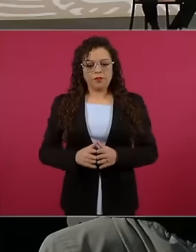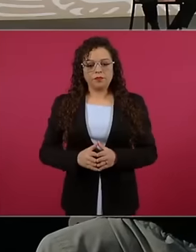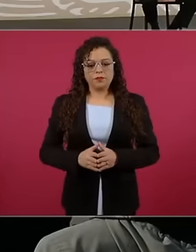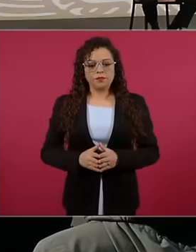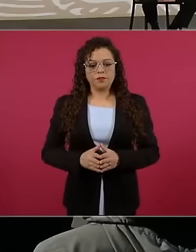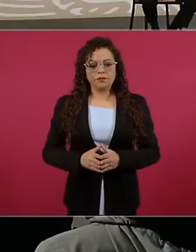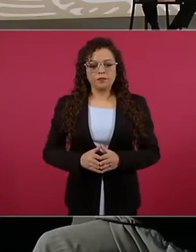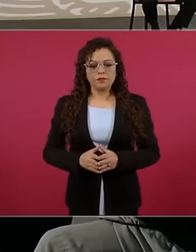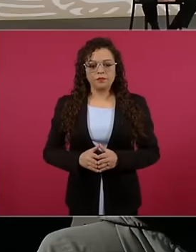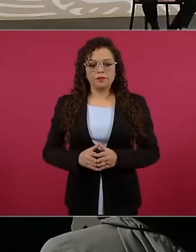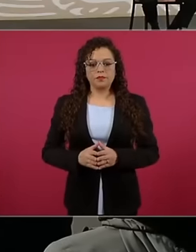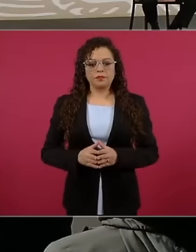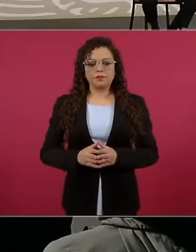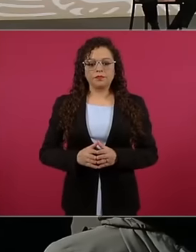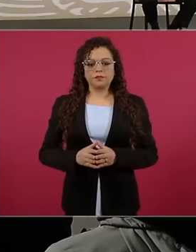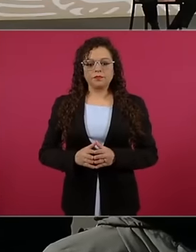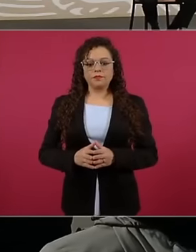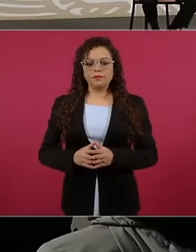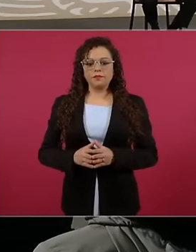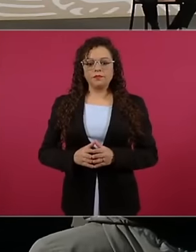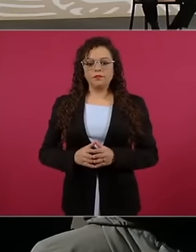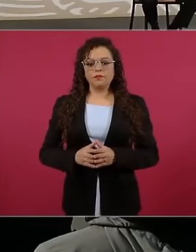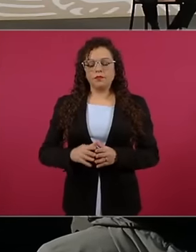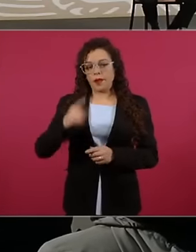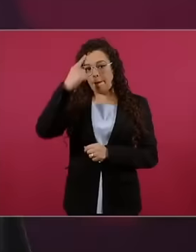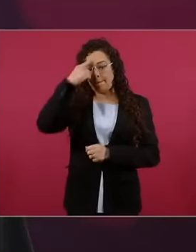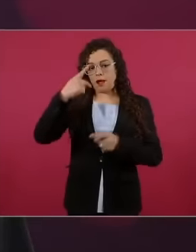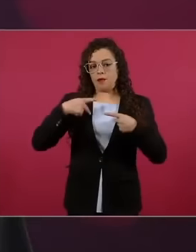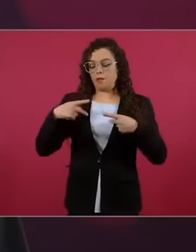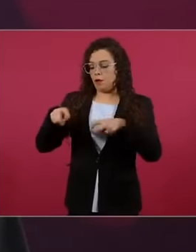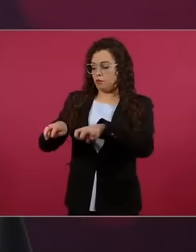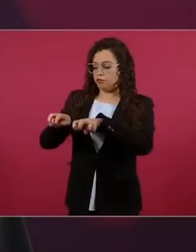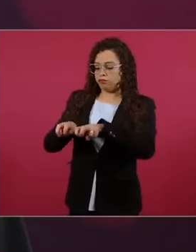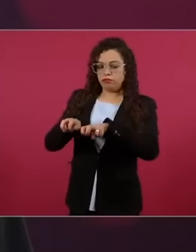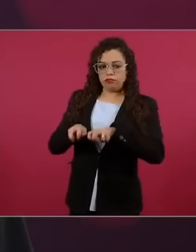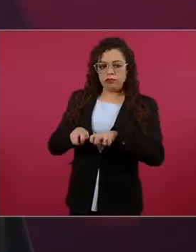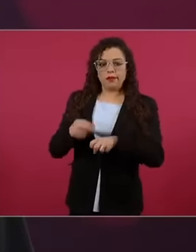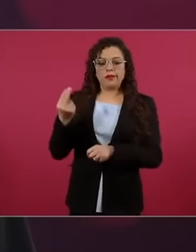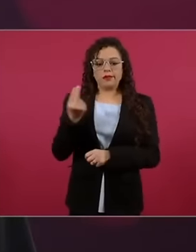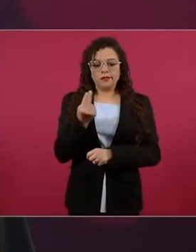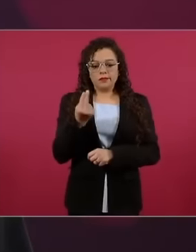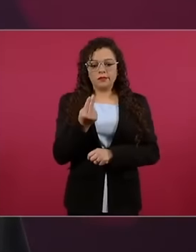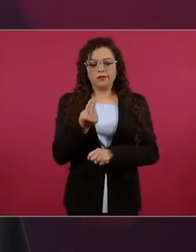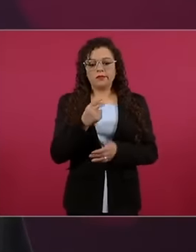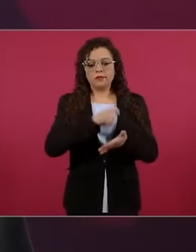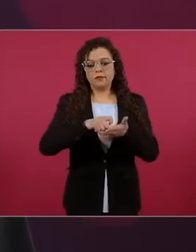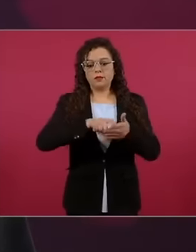cargo and passengers for that we had to acquire different equipment including 32 motorboats